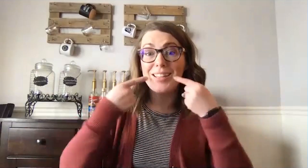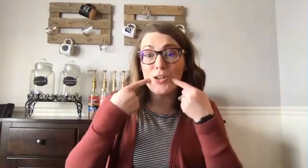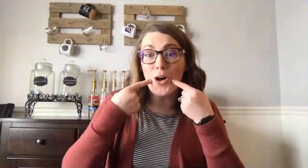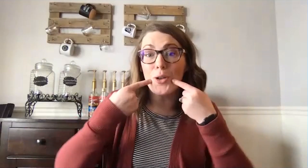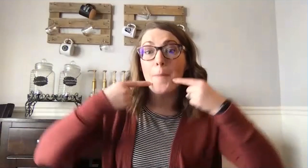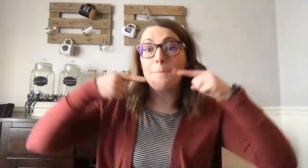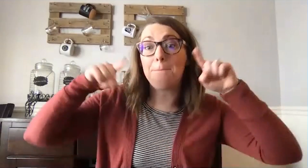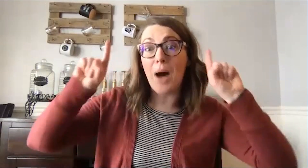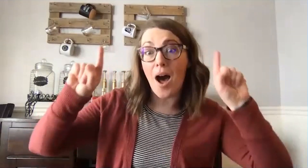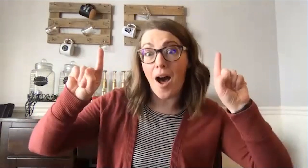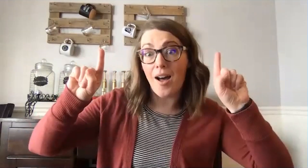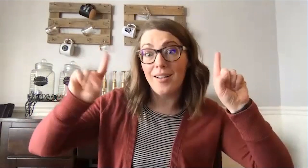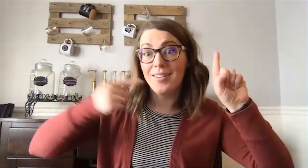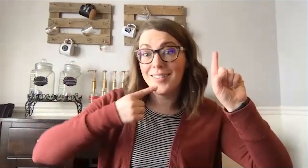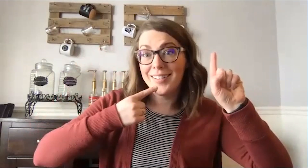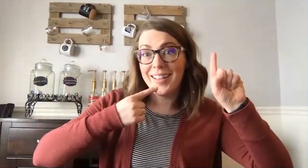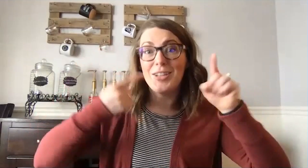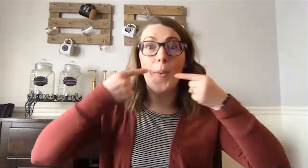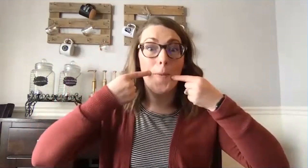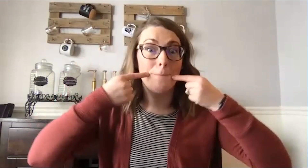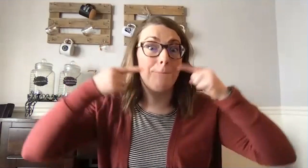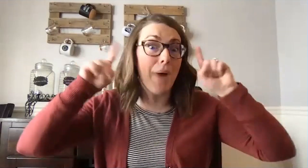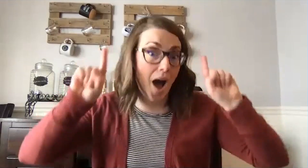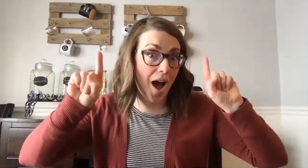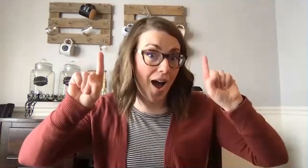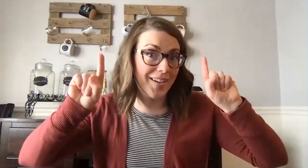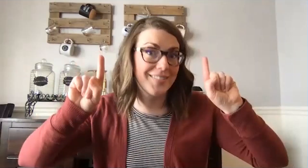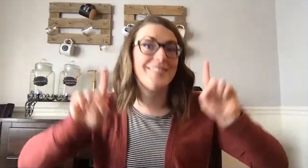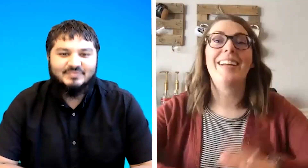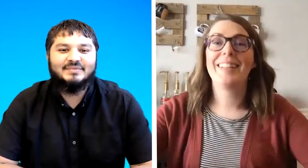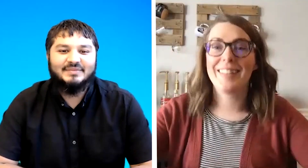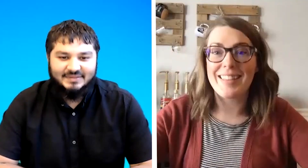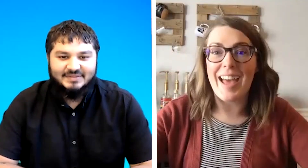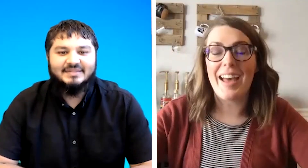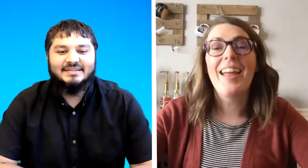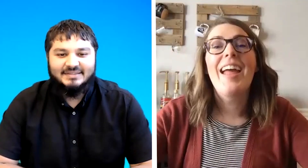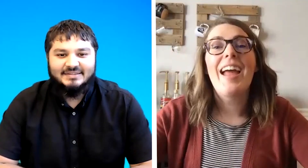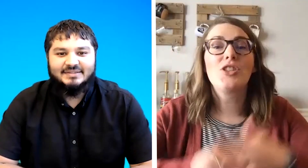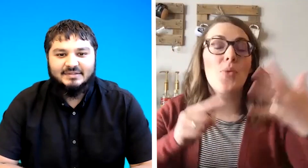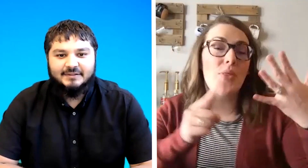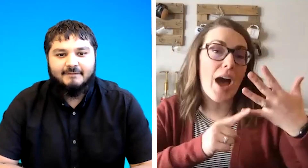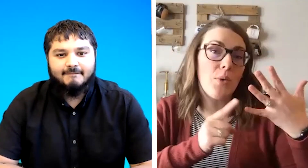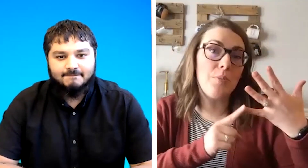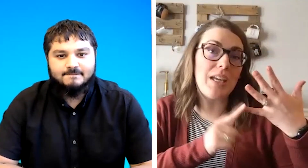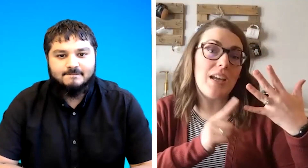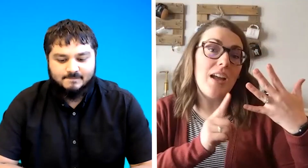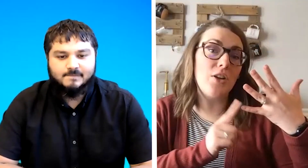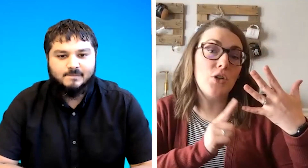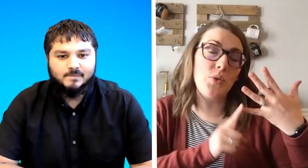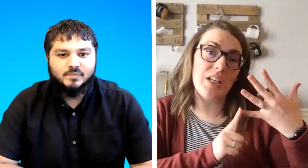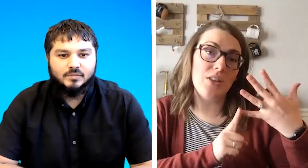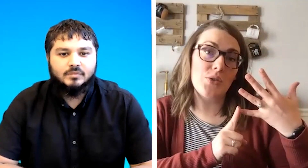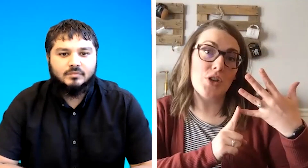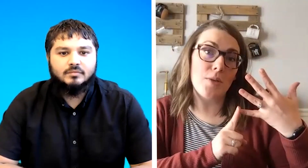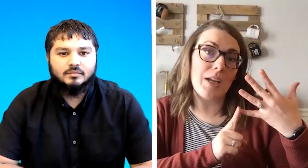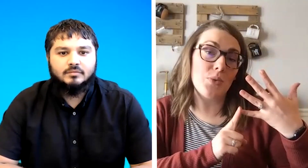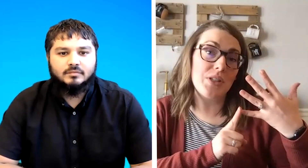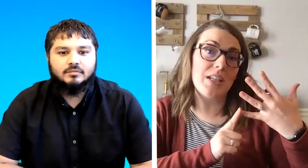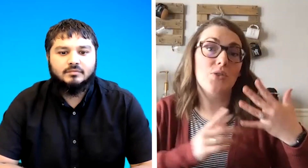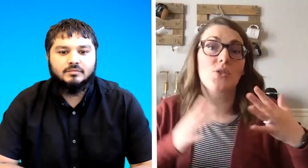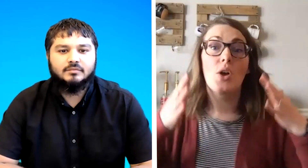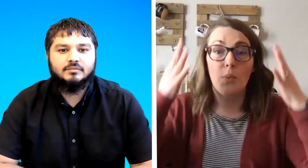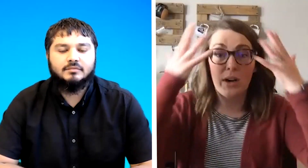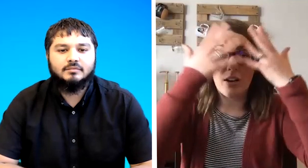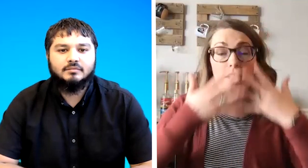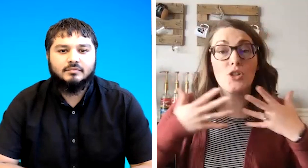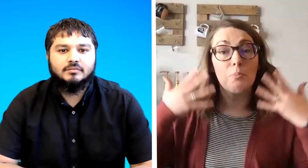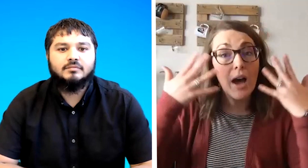called yes like that and so that would be included in those non-manual signals where it's your body